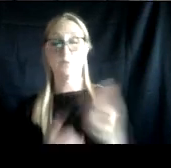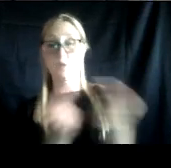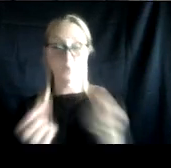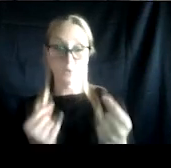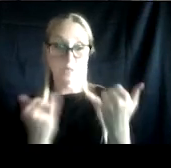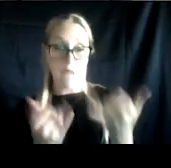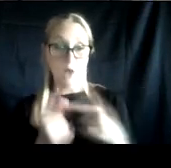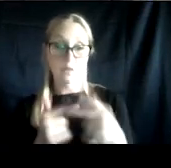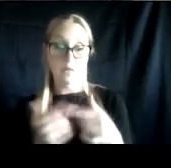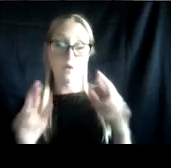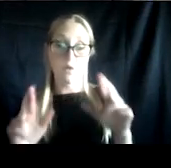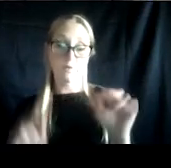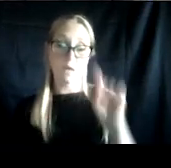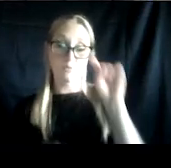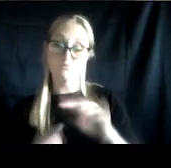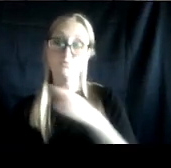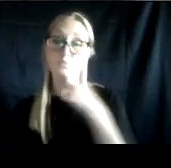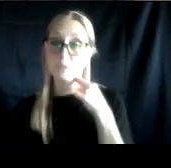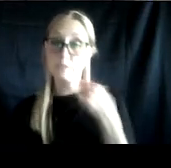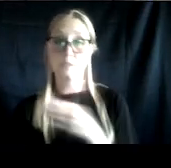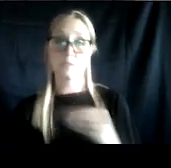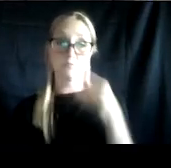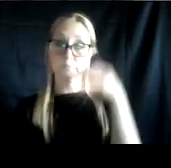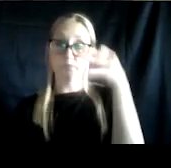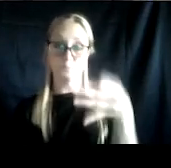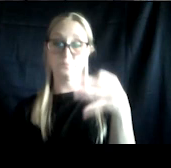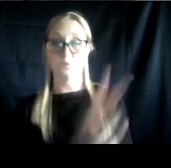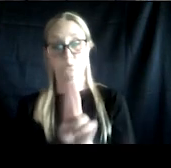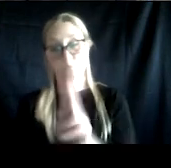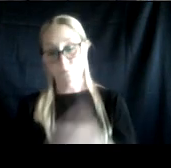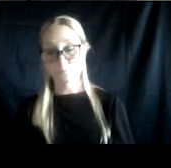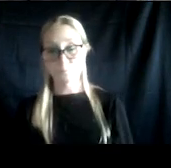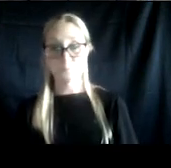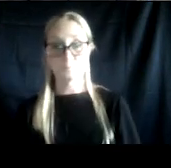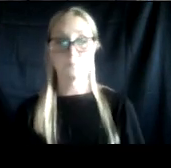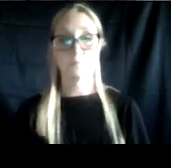promote a sense of recovery and resilience in the face of PTSD and substance use disorders. Thank you so much, Dr. Stimmel,